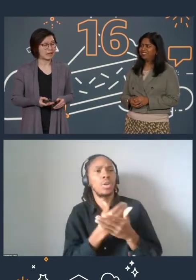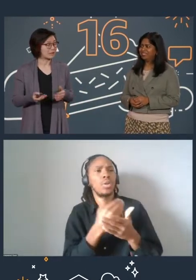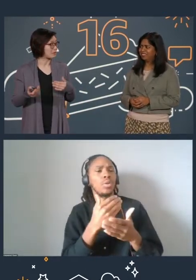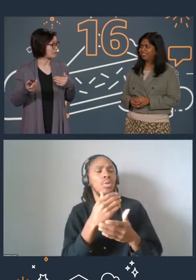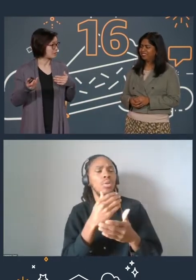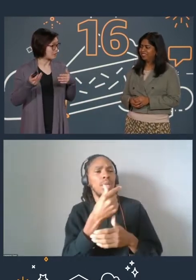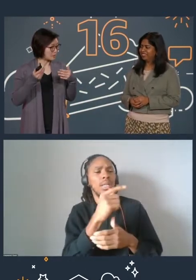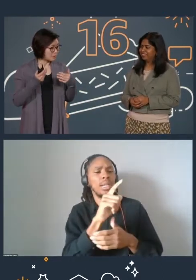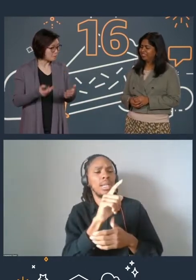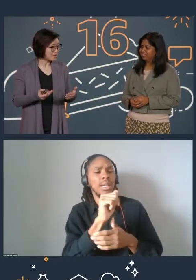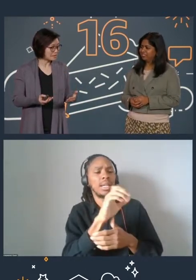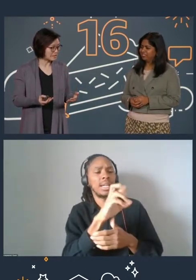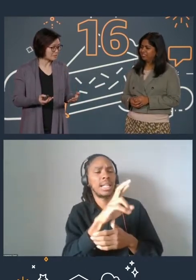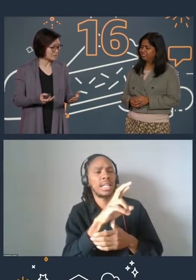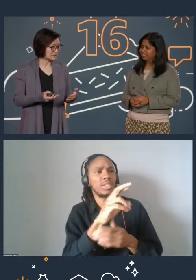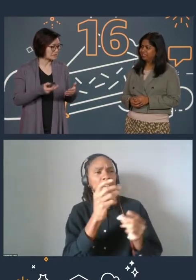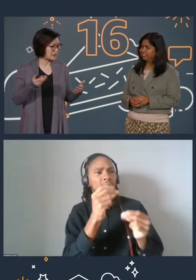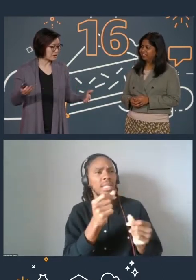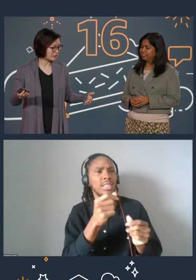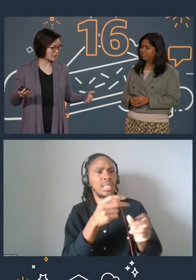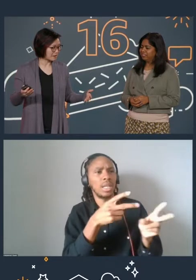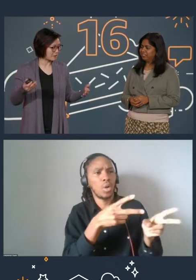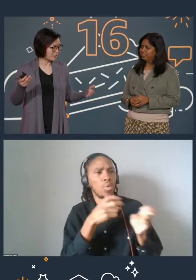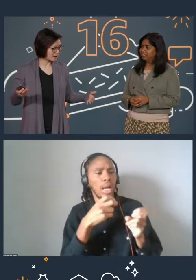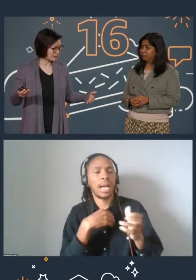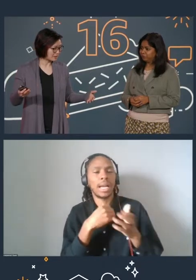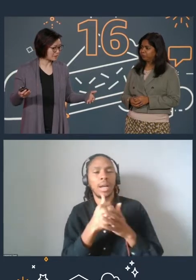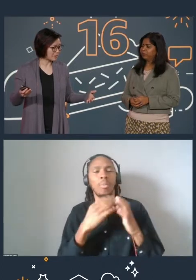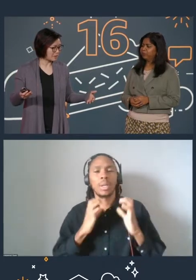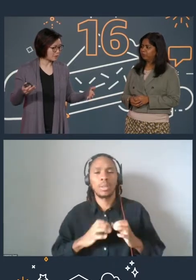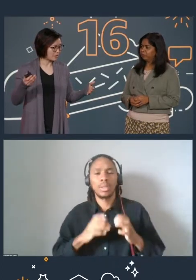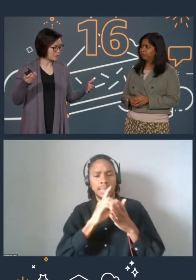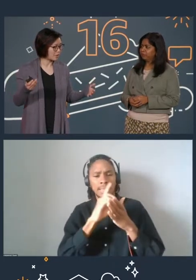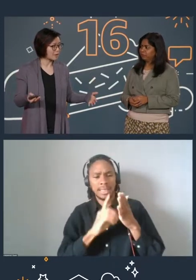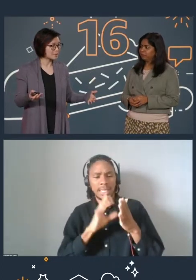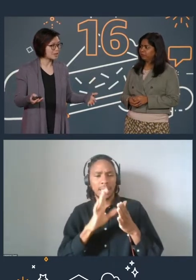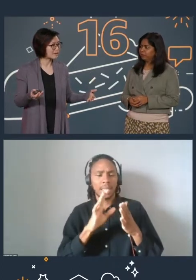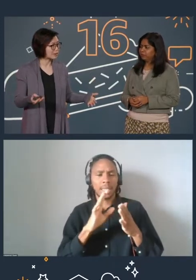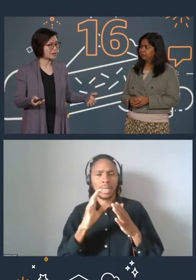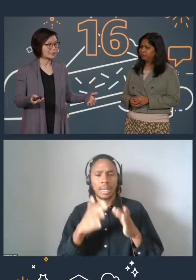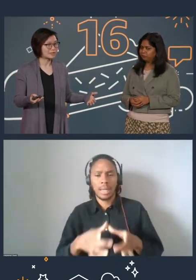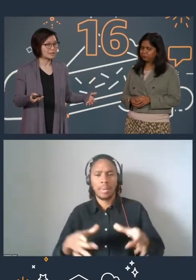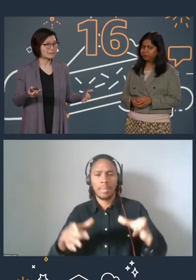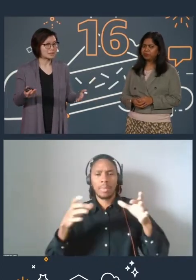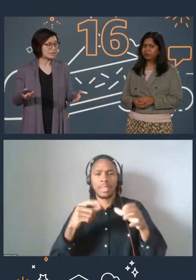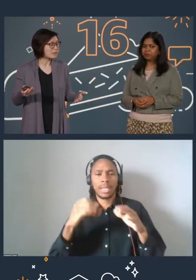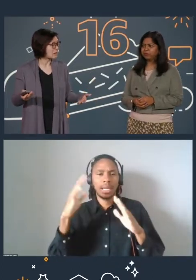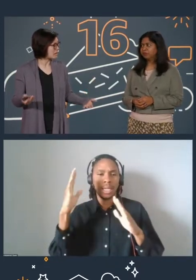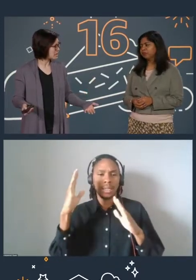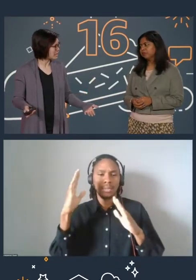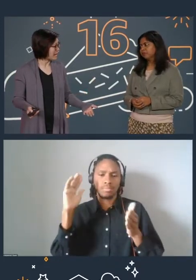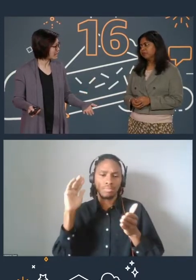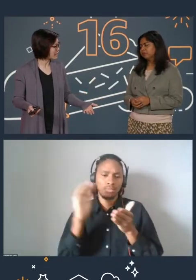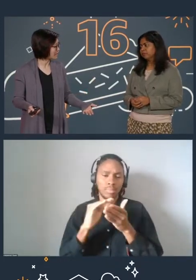I could, you know, help my customers design their buckets in a way where they could optimize for cost, but still get instant access